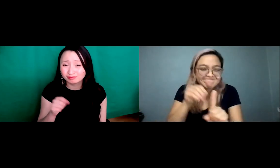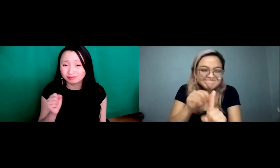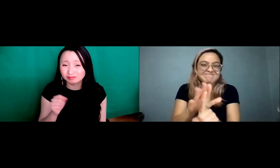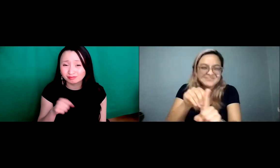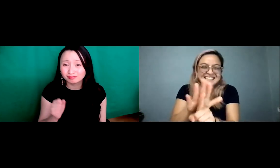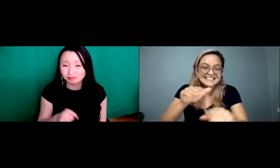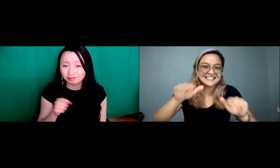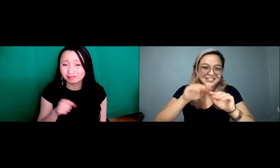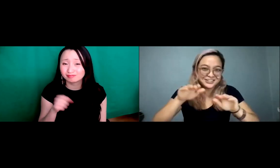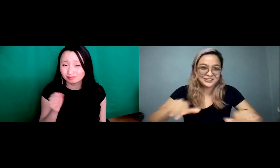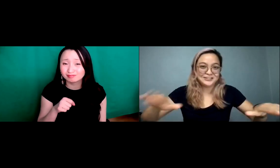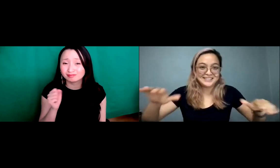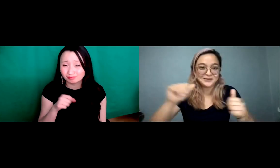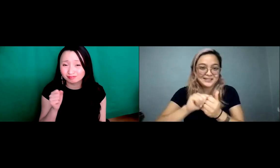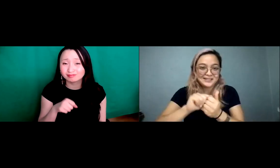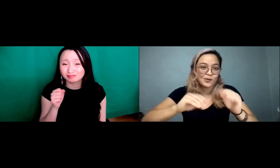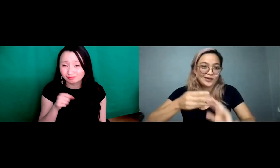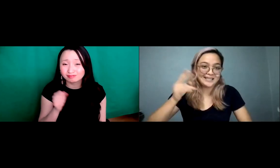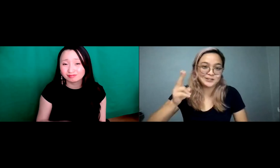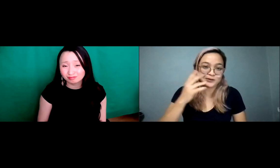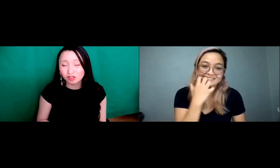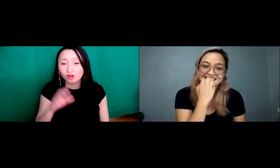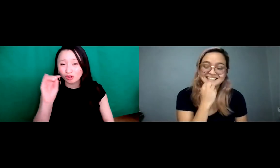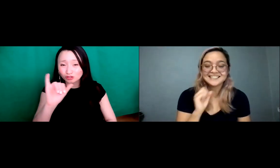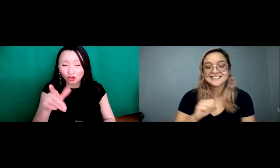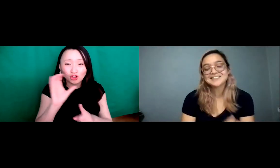our children and making sure that we spread that awareness and increase their exposure